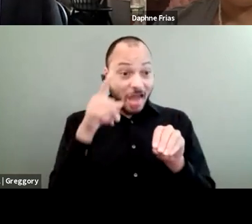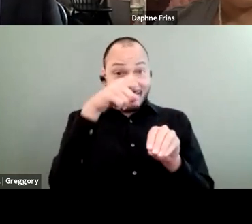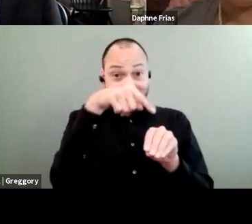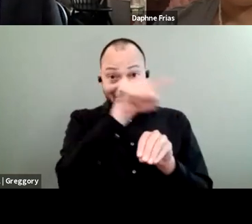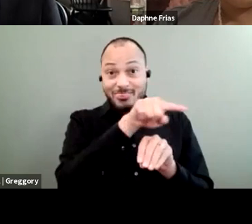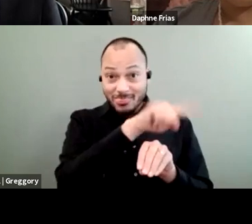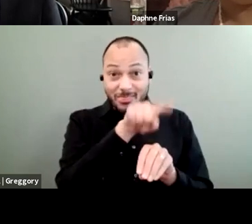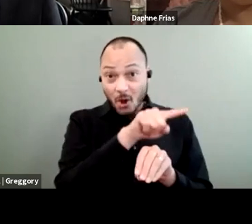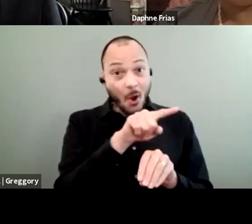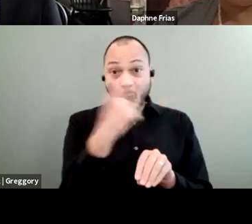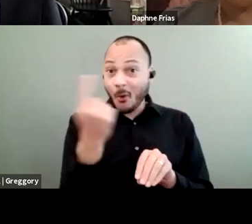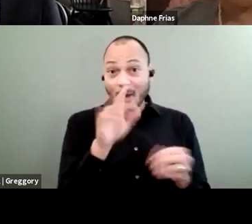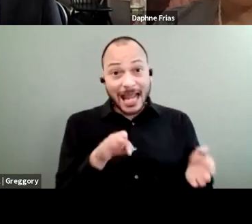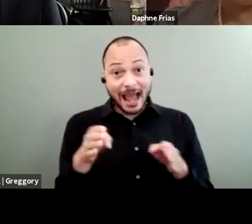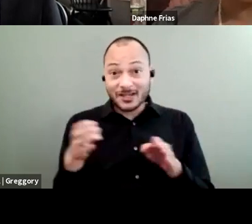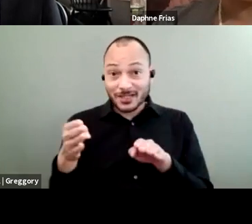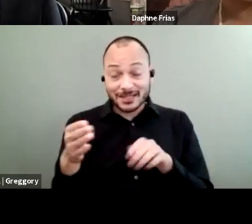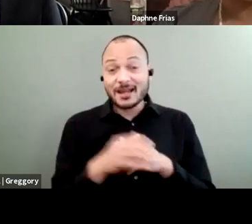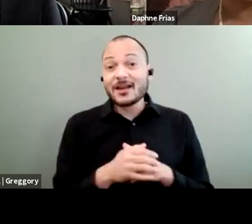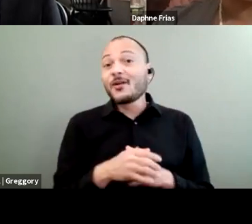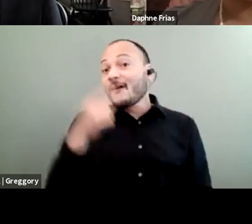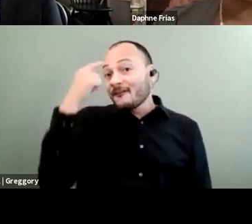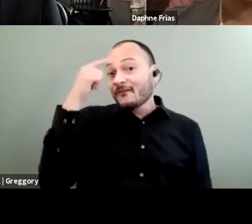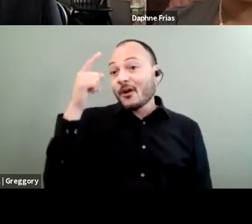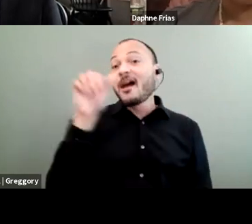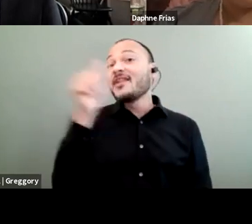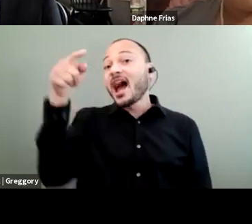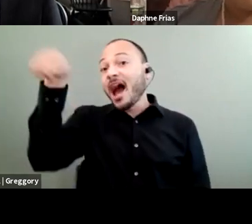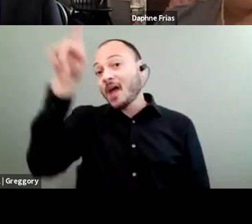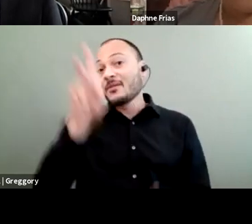because all the others were able to evacuate in time,